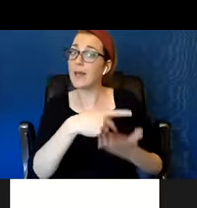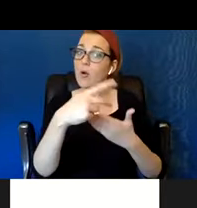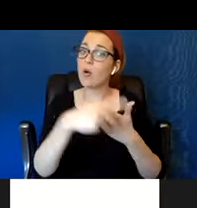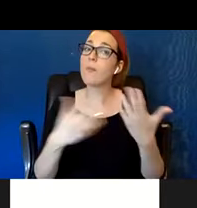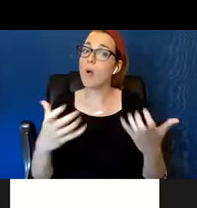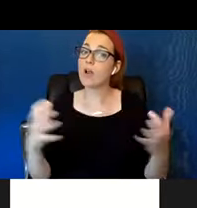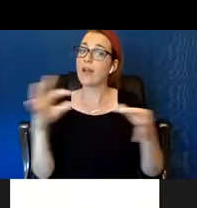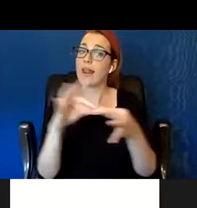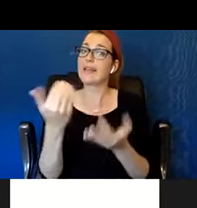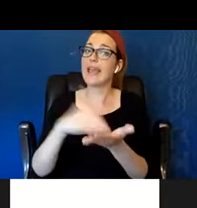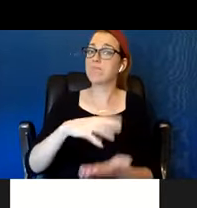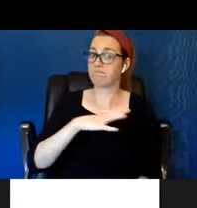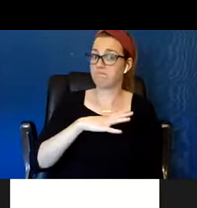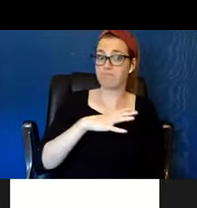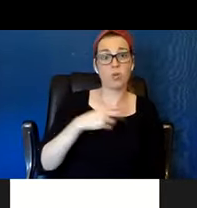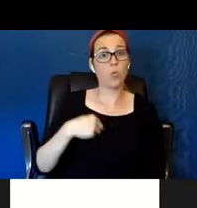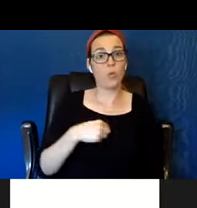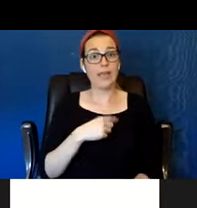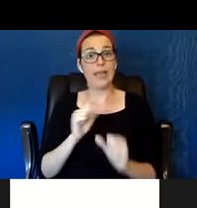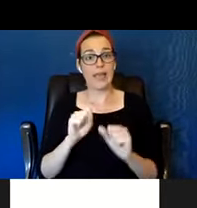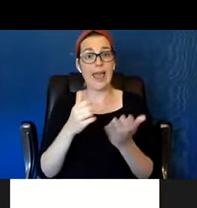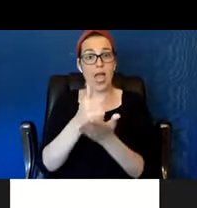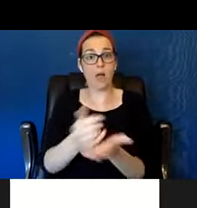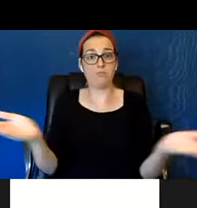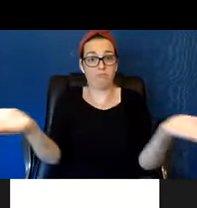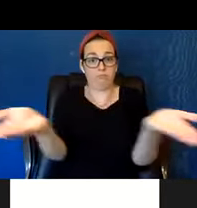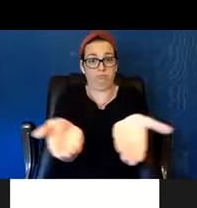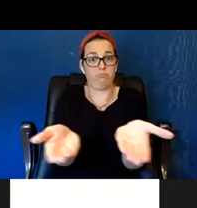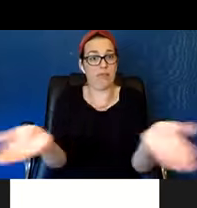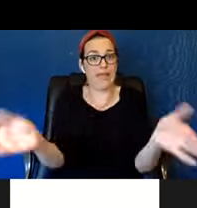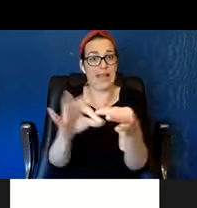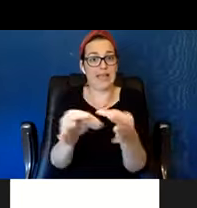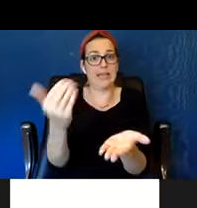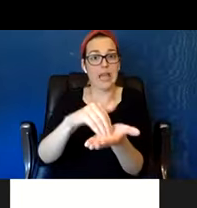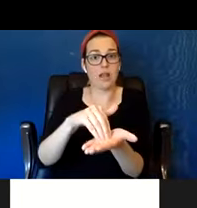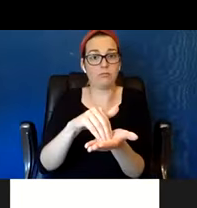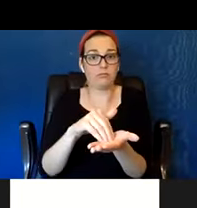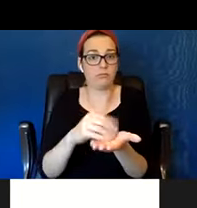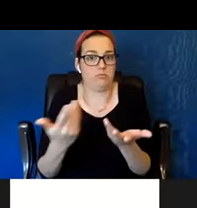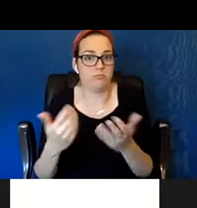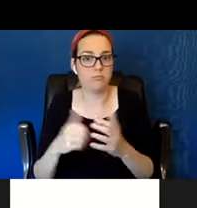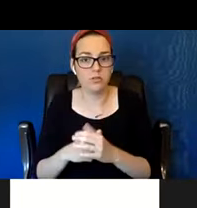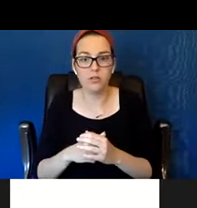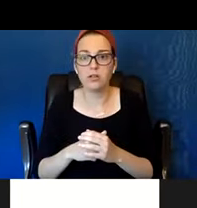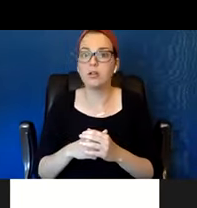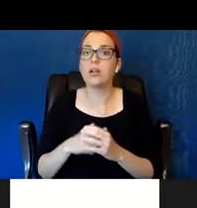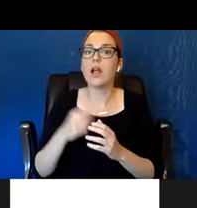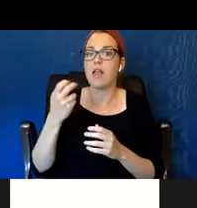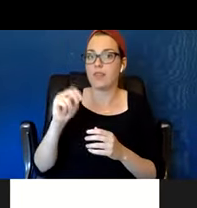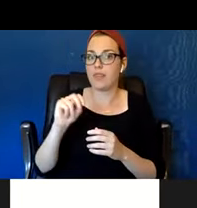where your experience was good. And if they want to then we do a one handle. We go with them to the agency